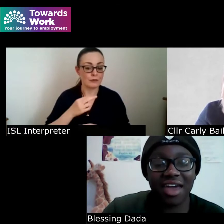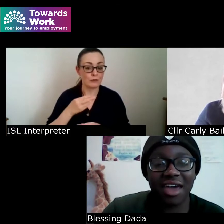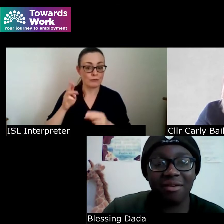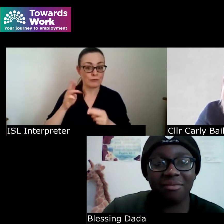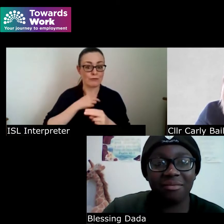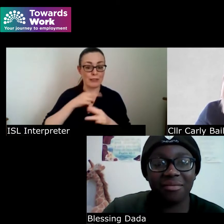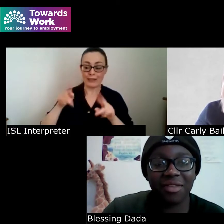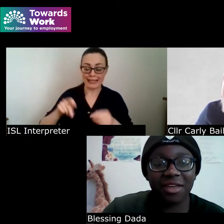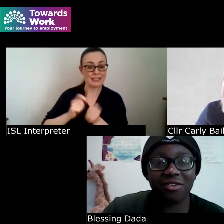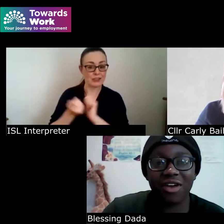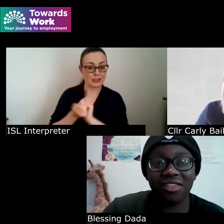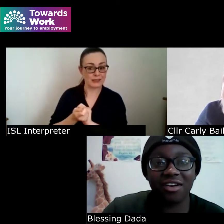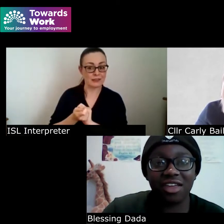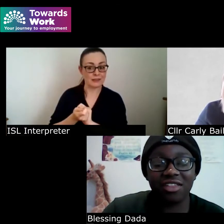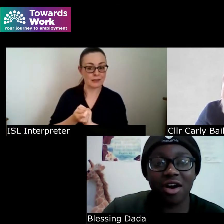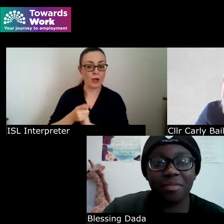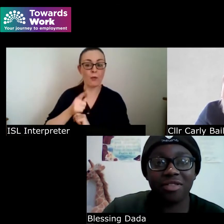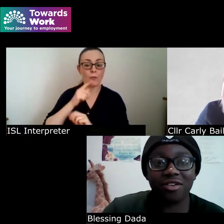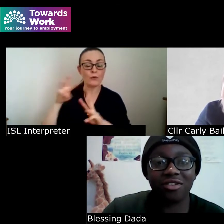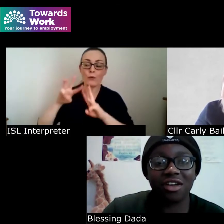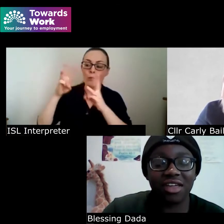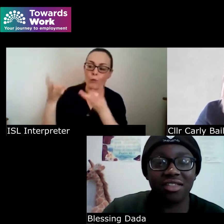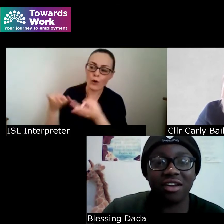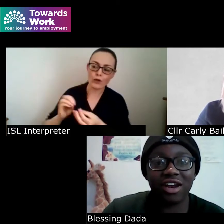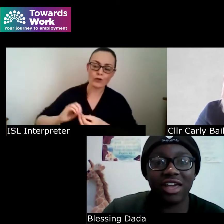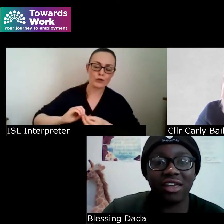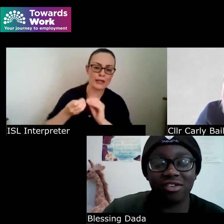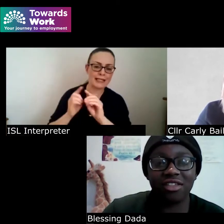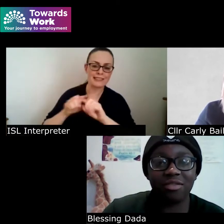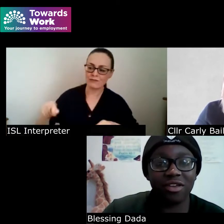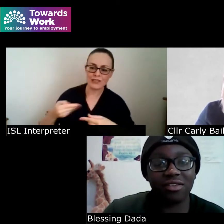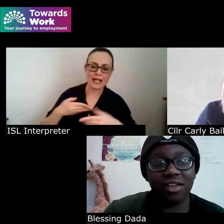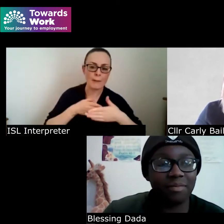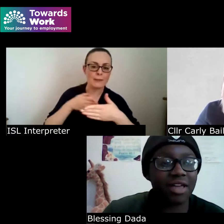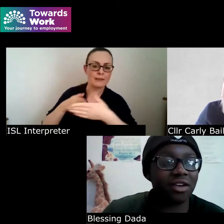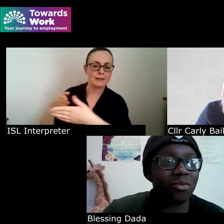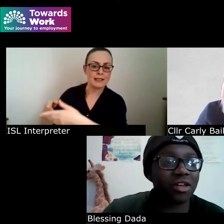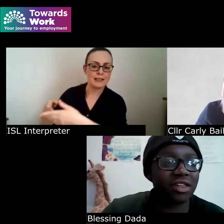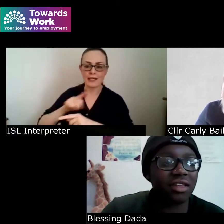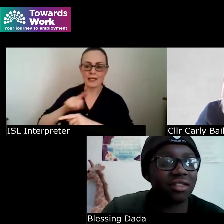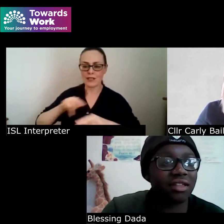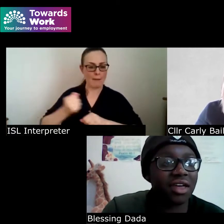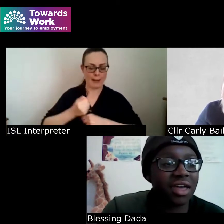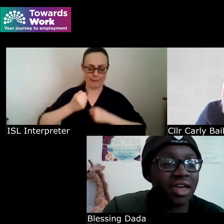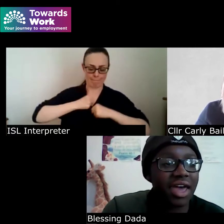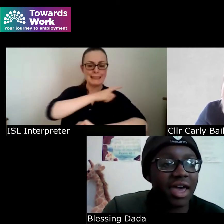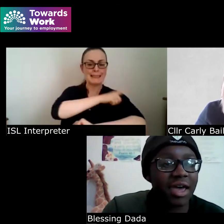um creates all these obstacles not necessarily your disabilities depending on what it is and